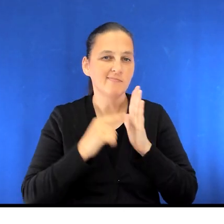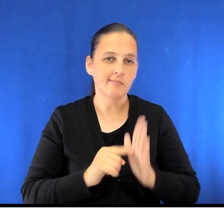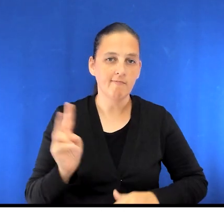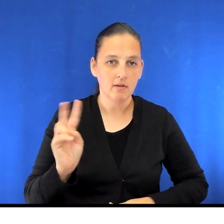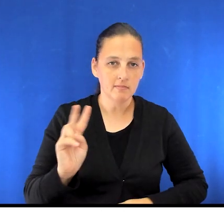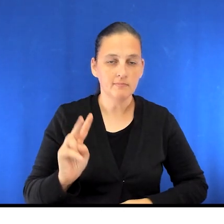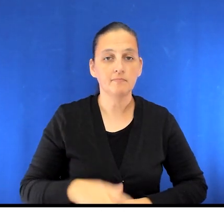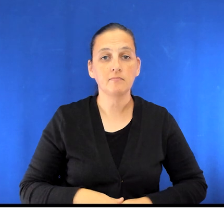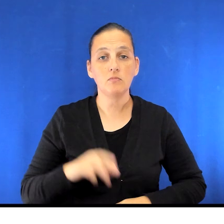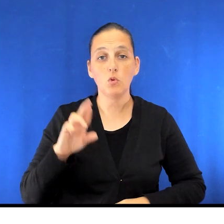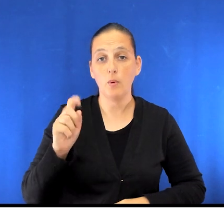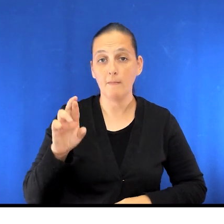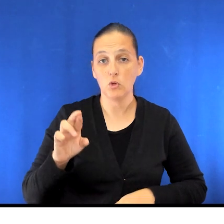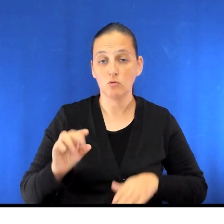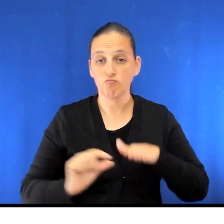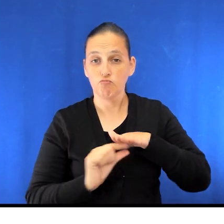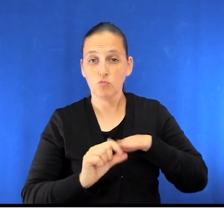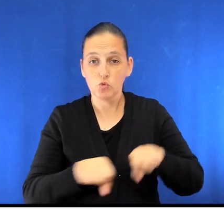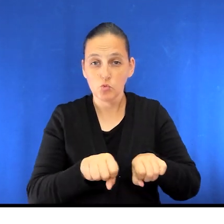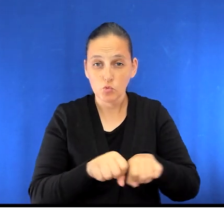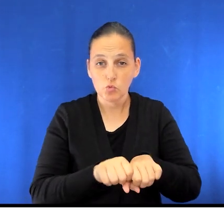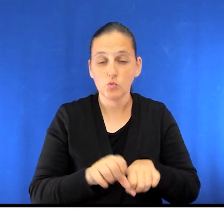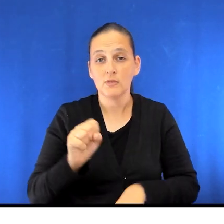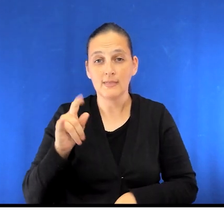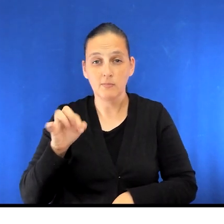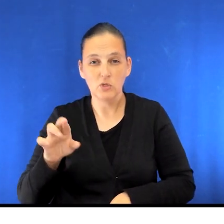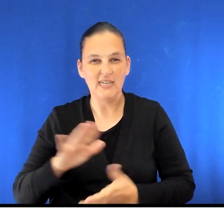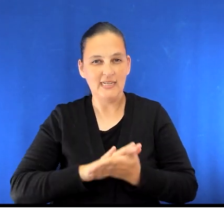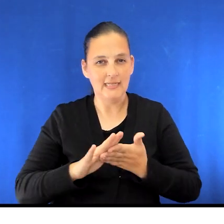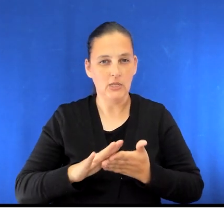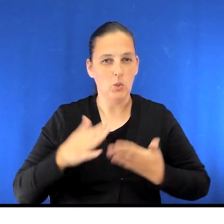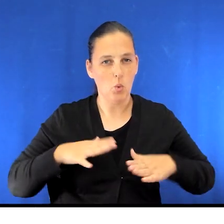Rubber soled shoes/slippers. A clean set of clothes to wear on the day of going home.